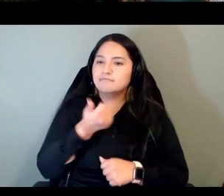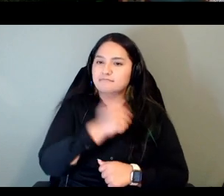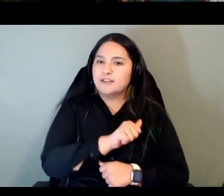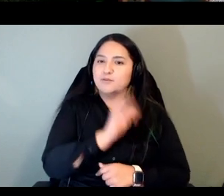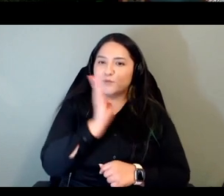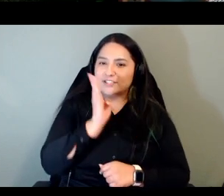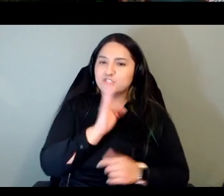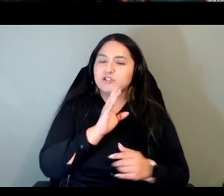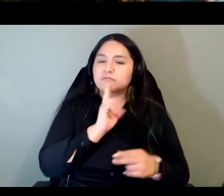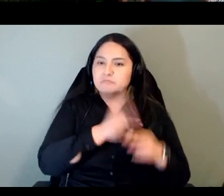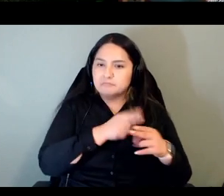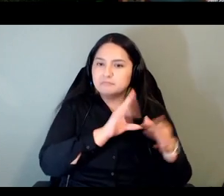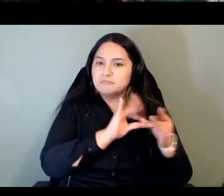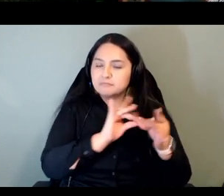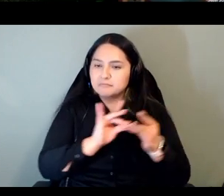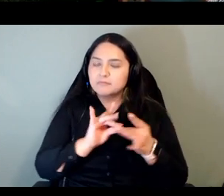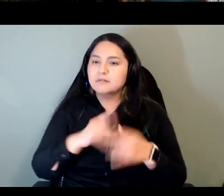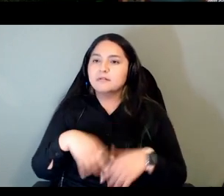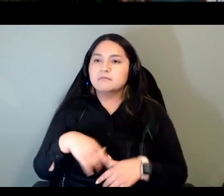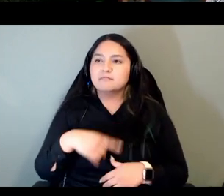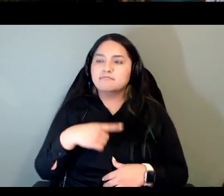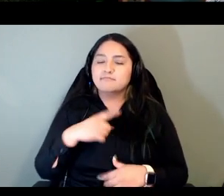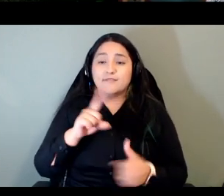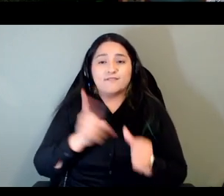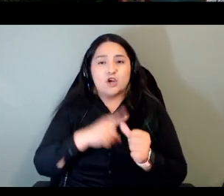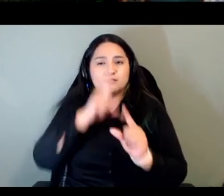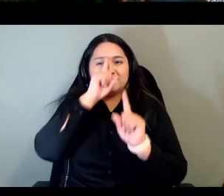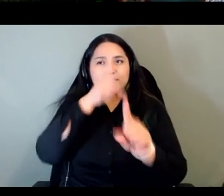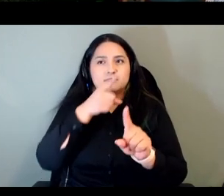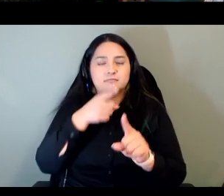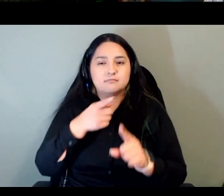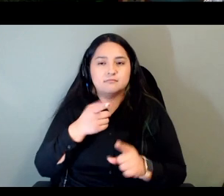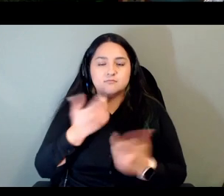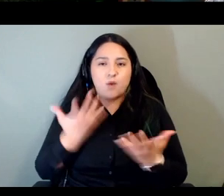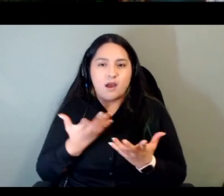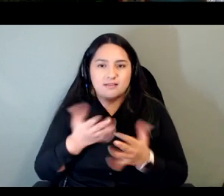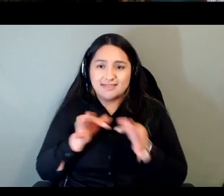you know what is our immediate language goals and what are the best ways to reach these